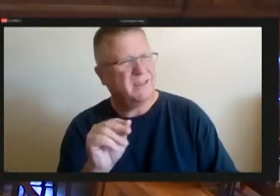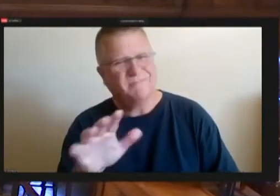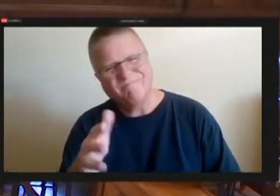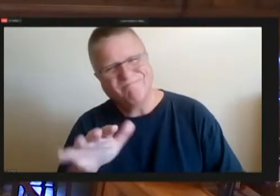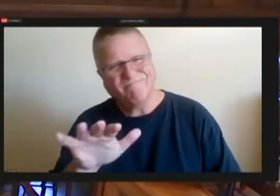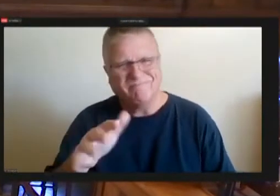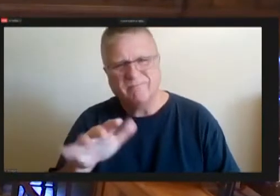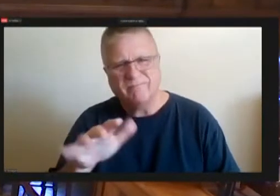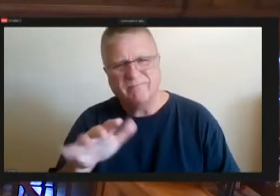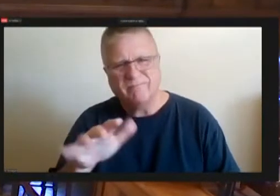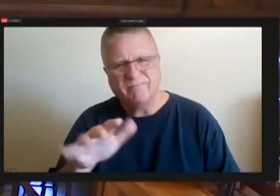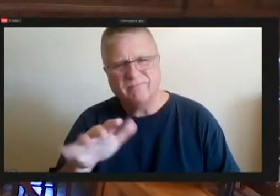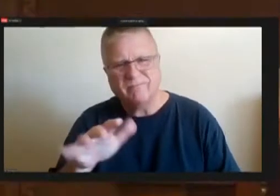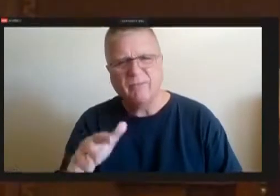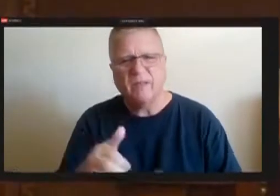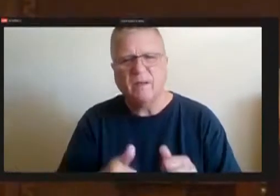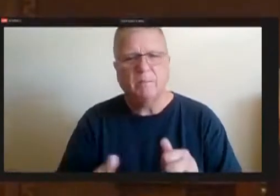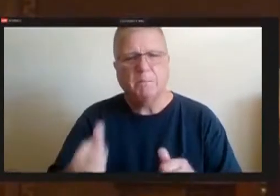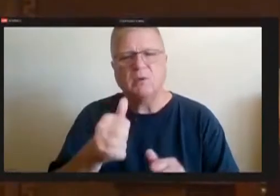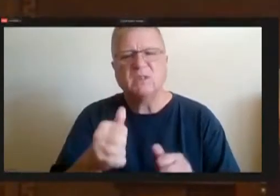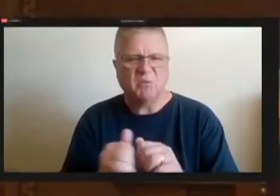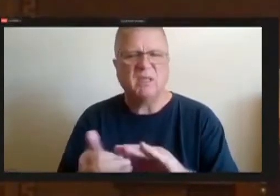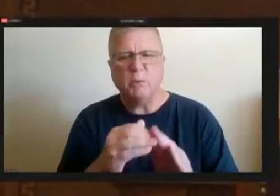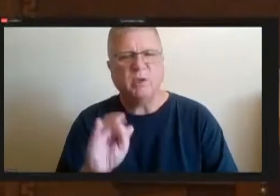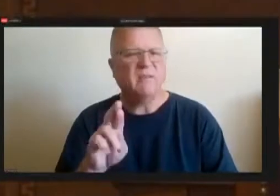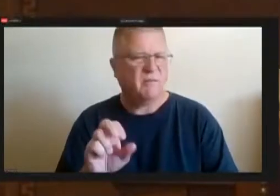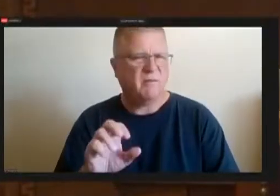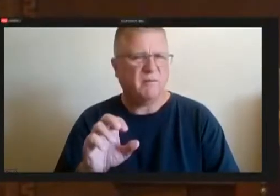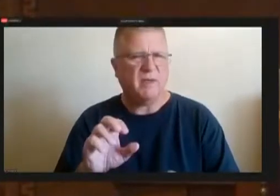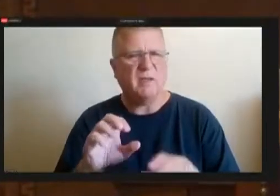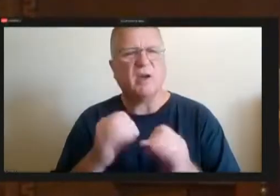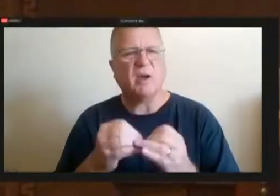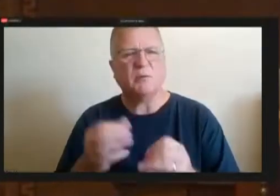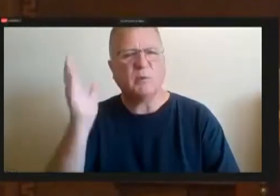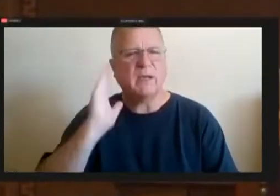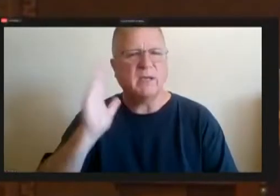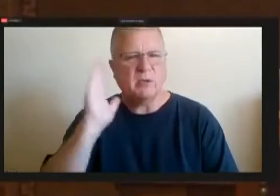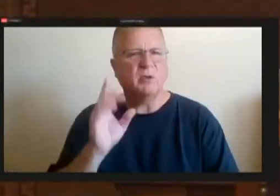with the Community Affairs Office used to do, which was outreached primarily can be